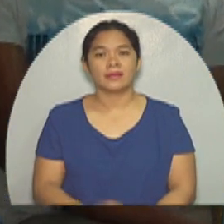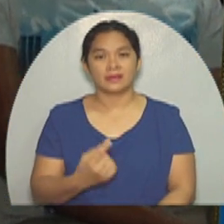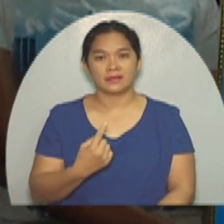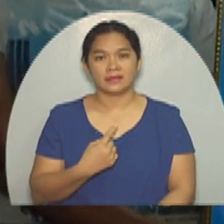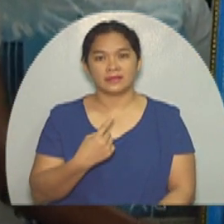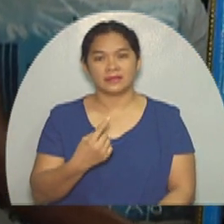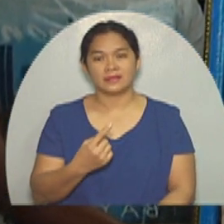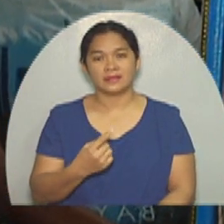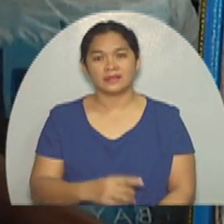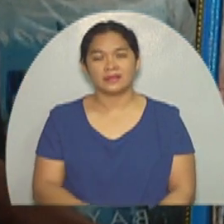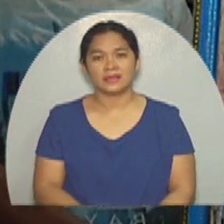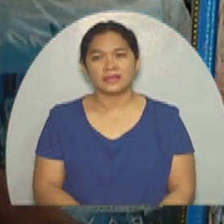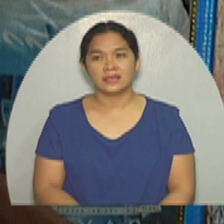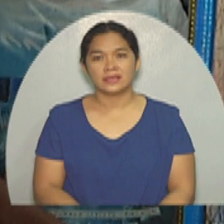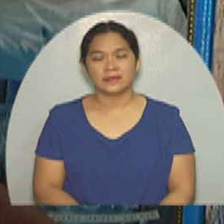My siblings and I are already orphaned.